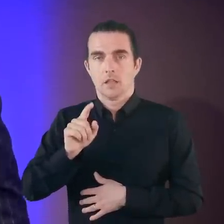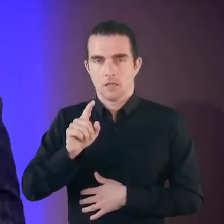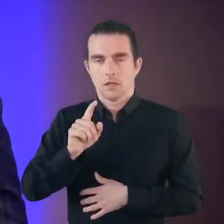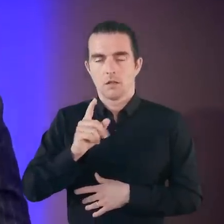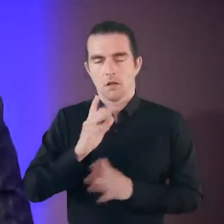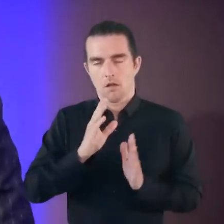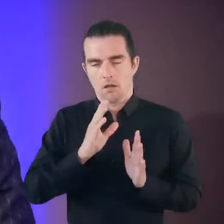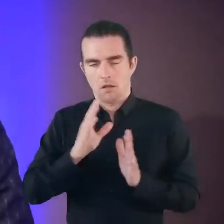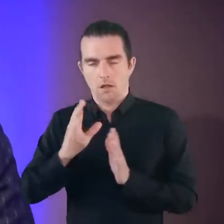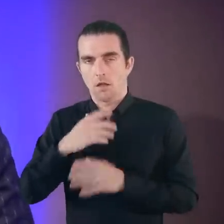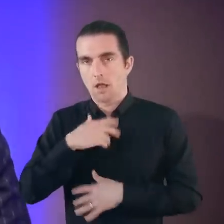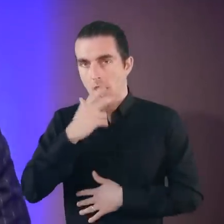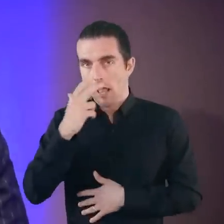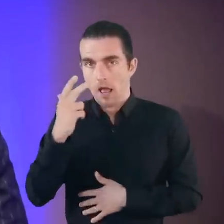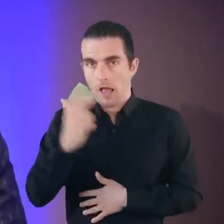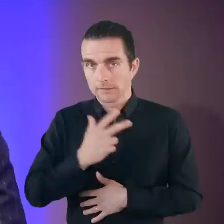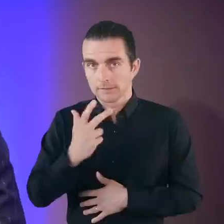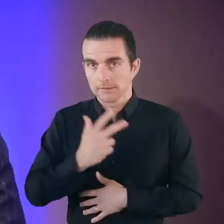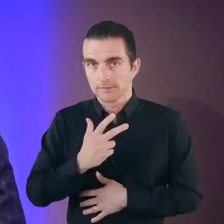I think back to my 18 year old self.